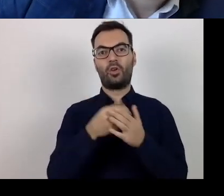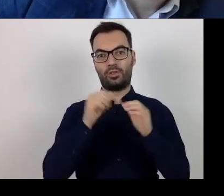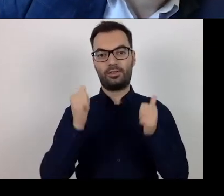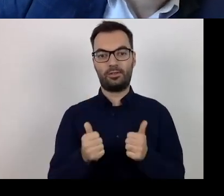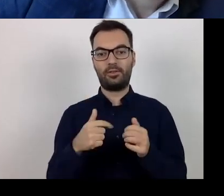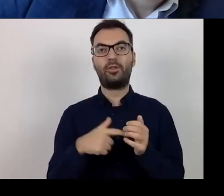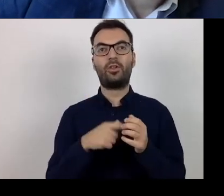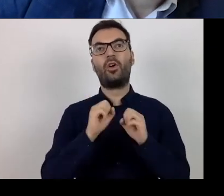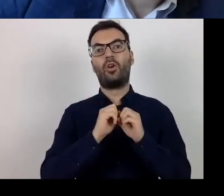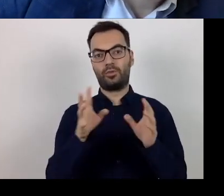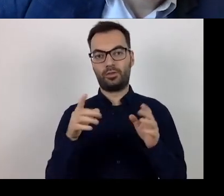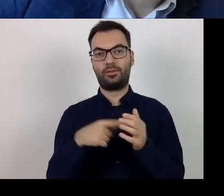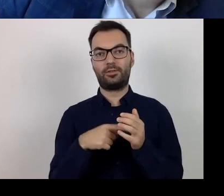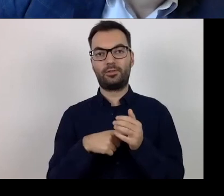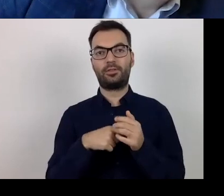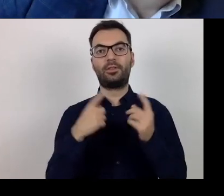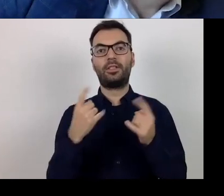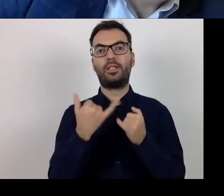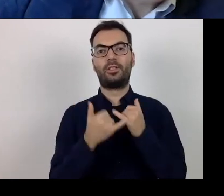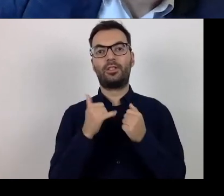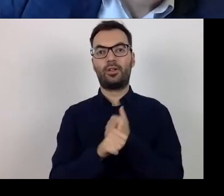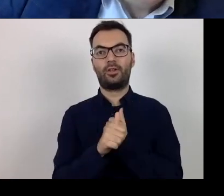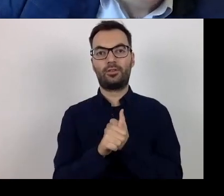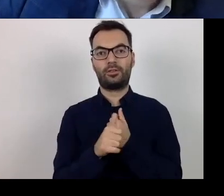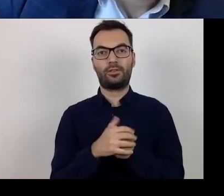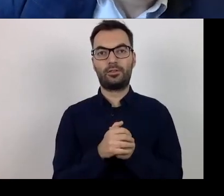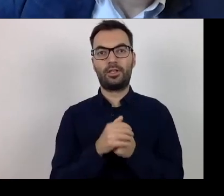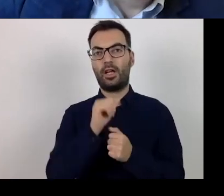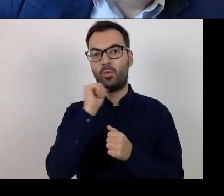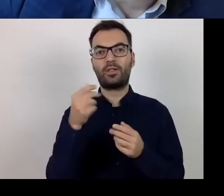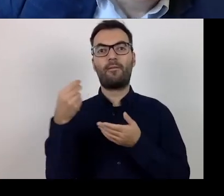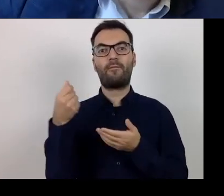then in the case of the European Social Fund